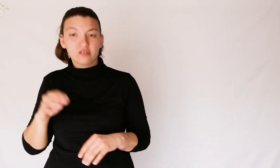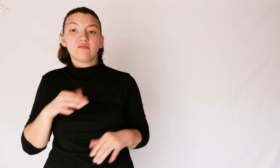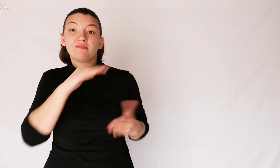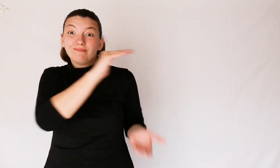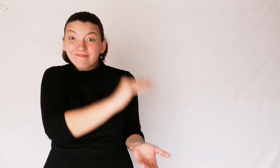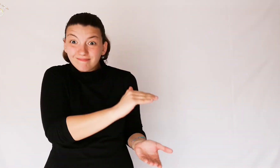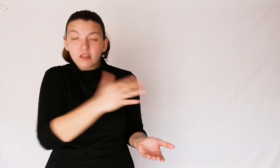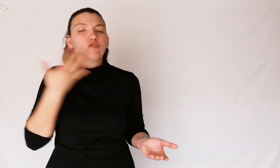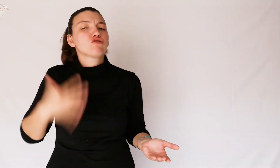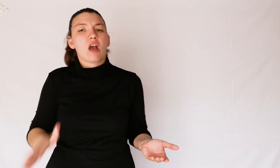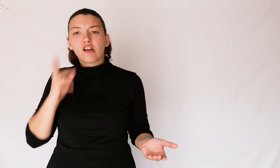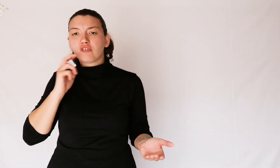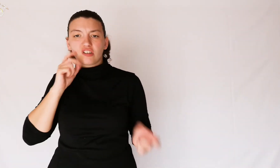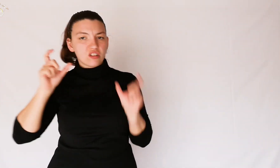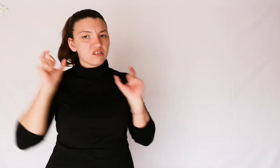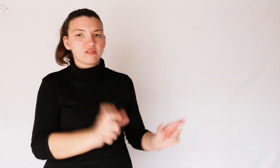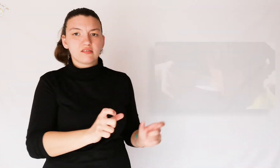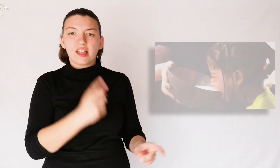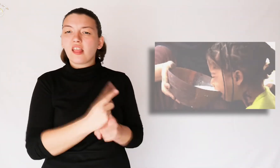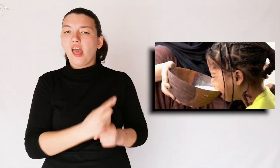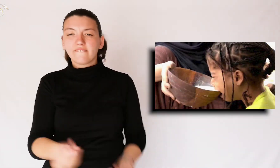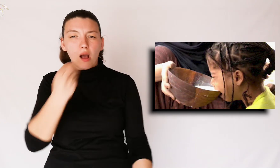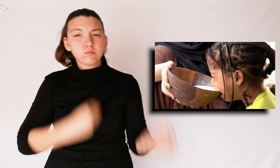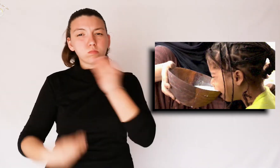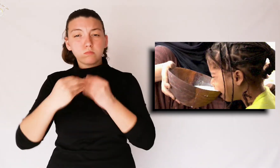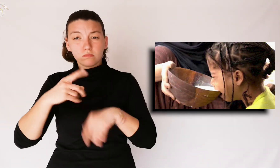so from an early age they are forced by their parents to eat